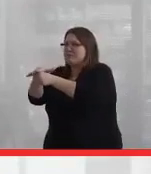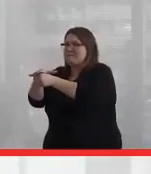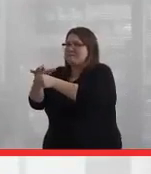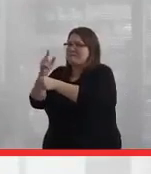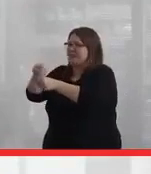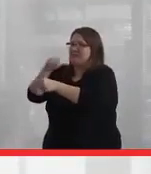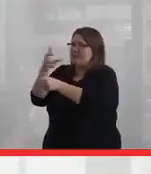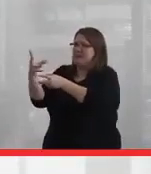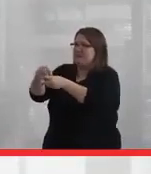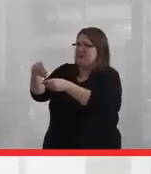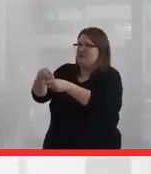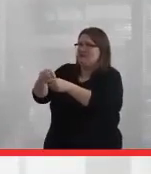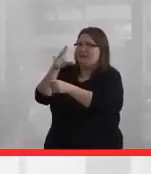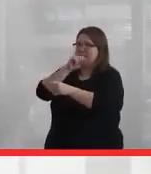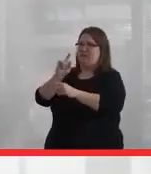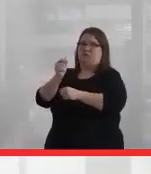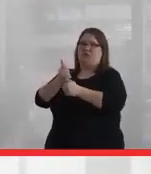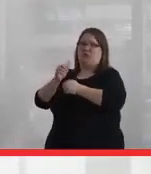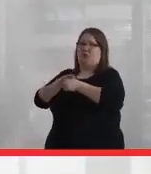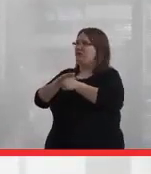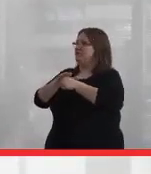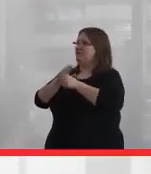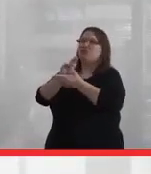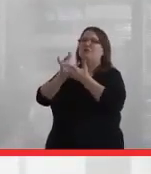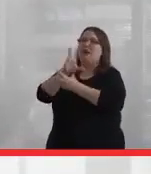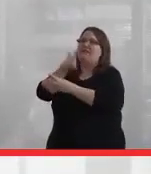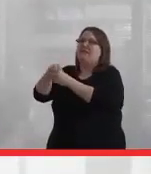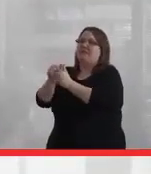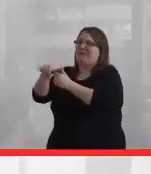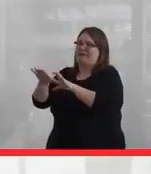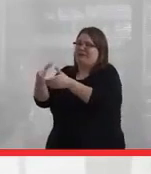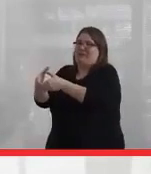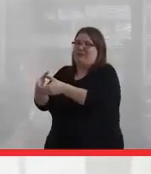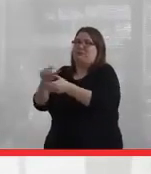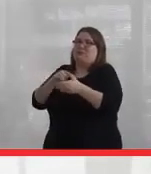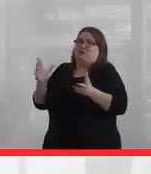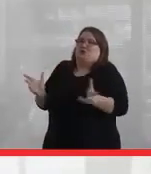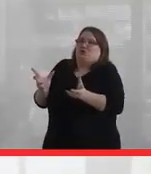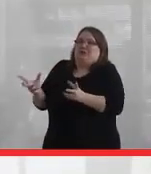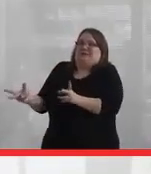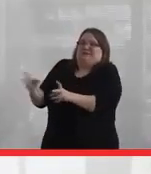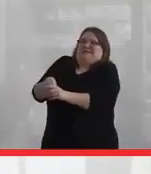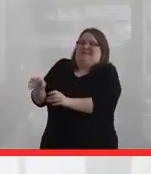been engaging-- the university hasn't been engaging with the Sámi population, so we're encouraging that engagement so the Sámi can